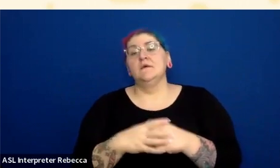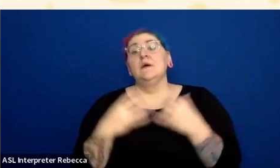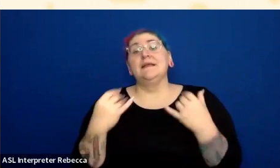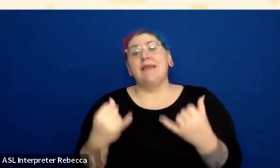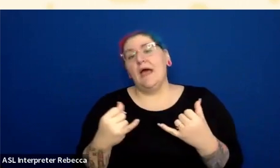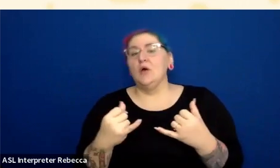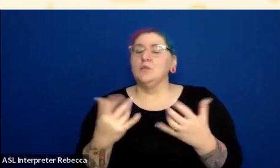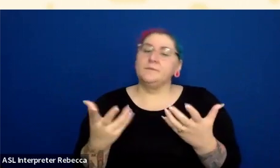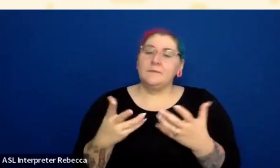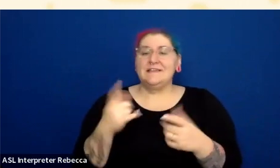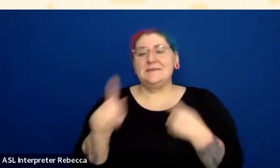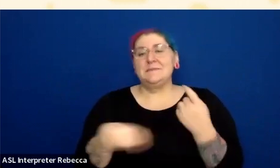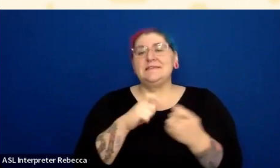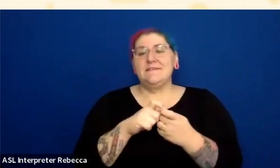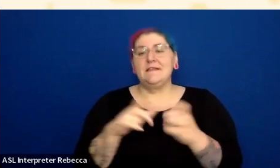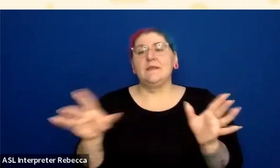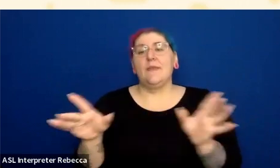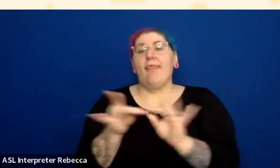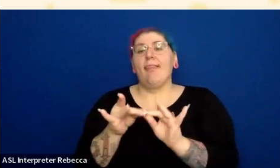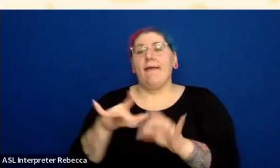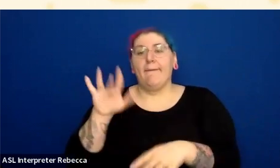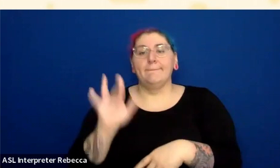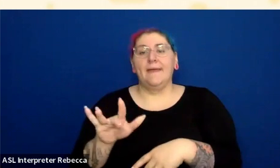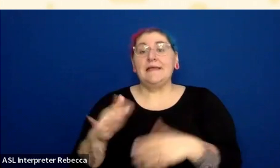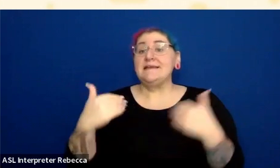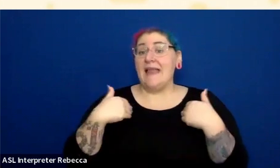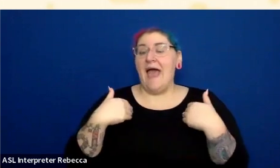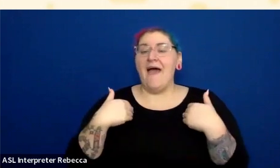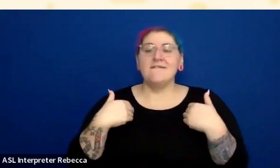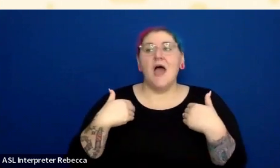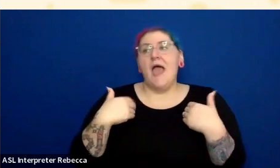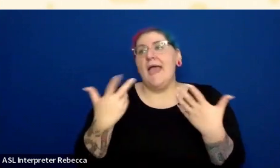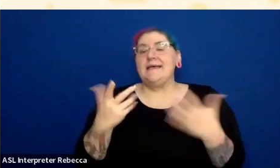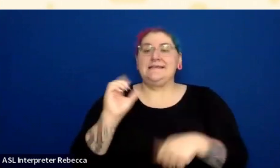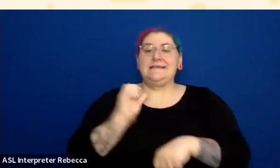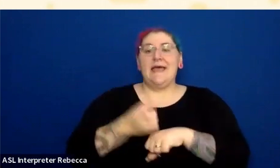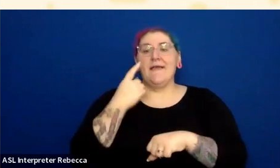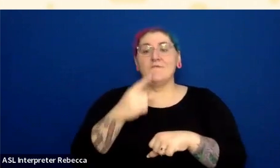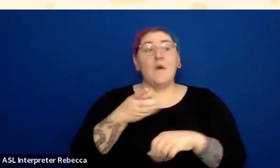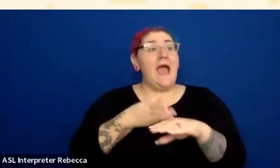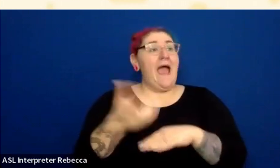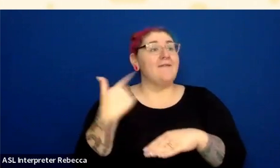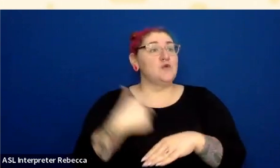Does it have, like, a visited state, you know? It’s hover, focus, active, visited. So that's a bunch of these.